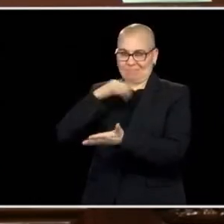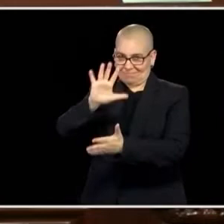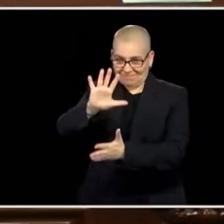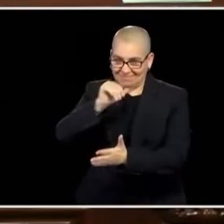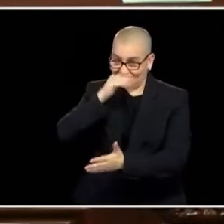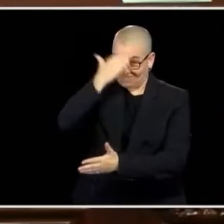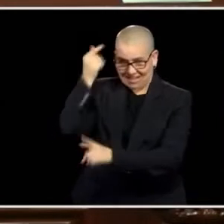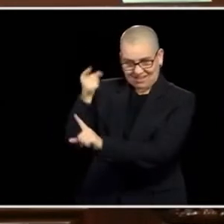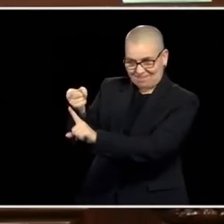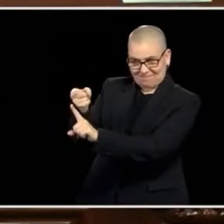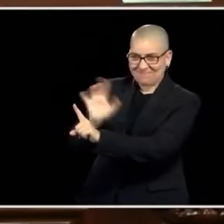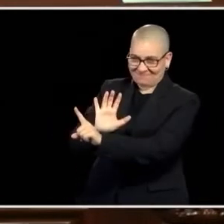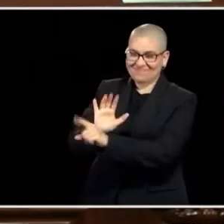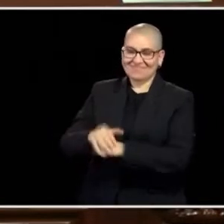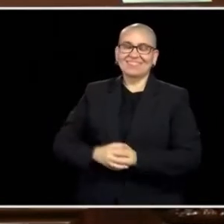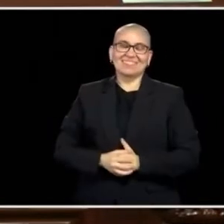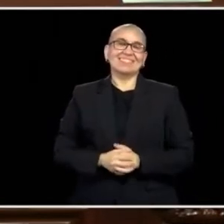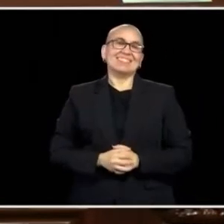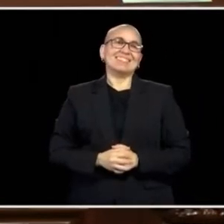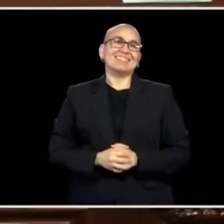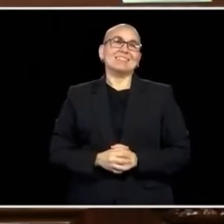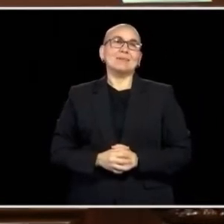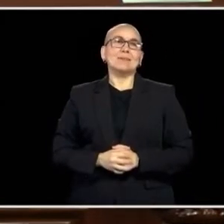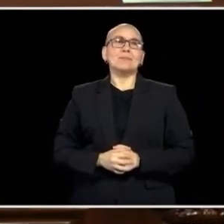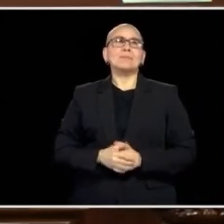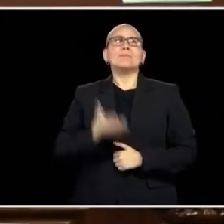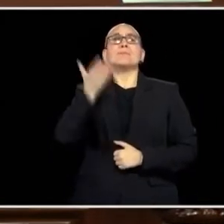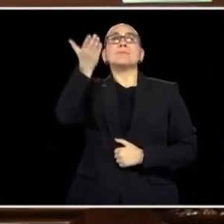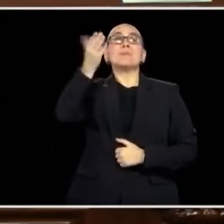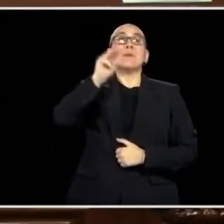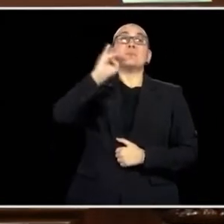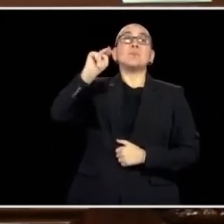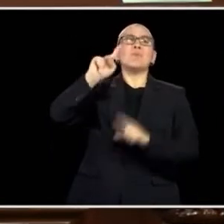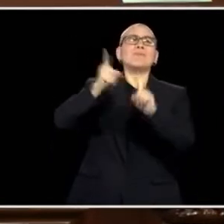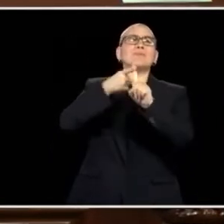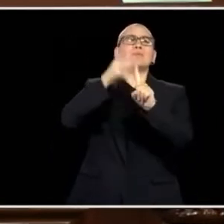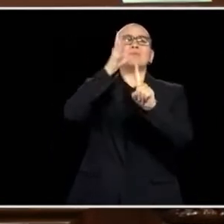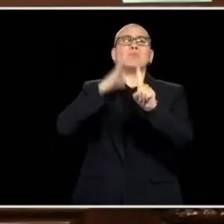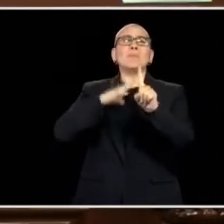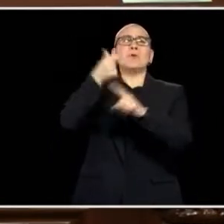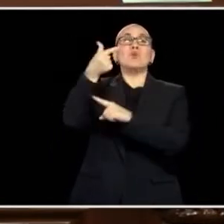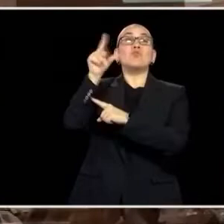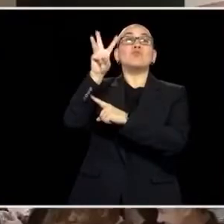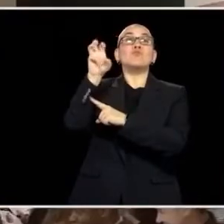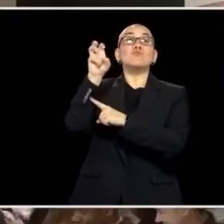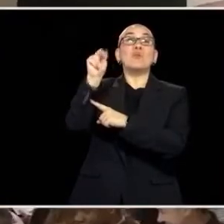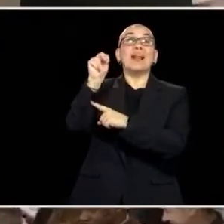AND CHAVONNE. MINNESOTA'S FIRST LADY, GWEN